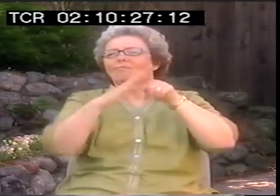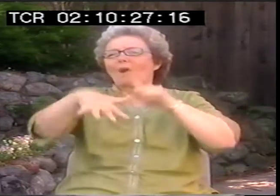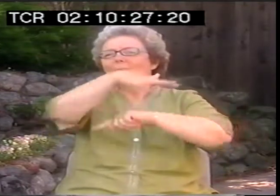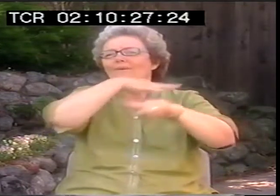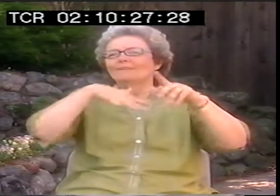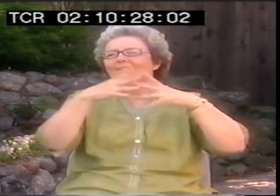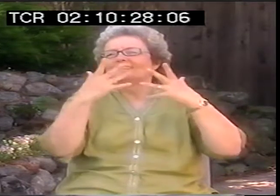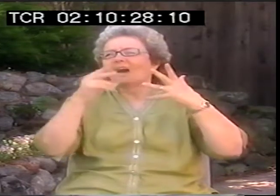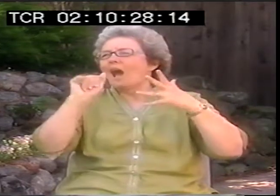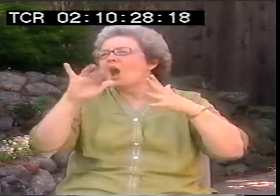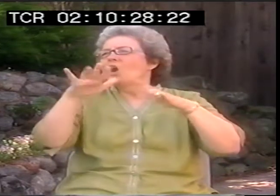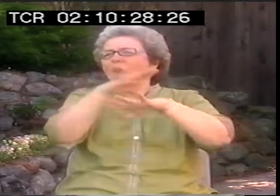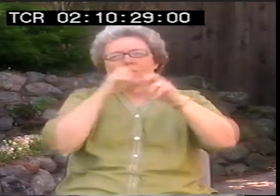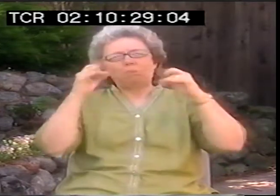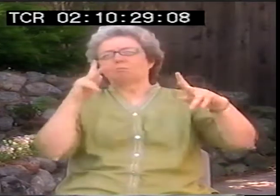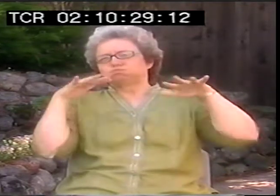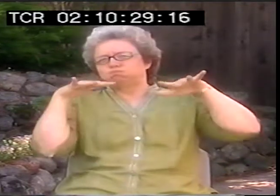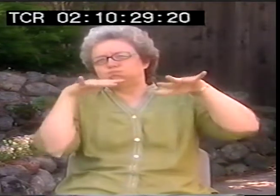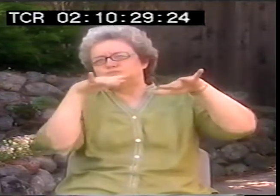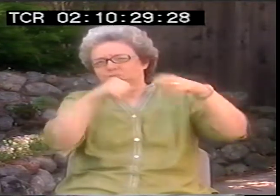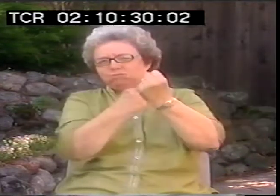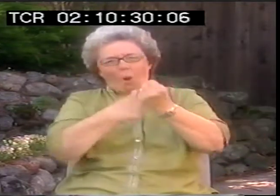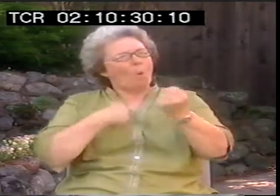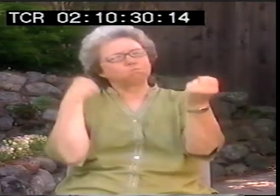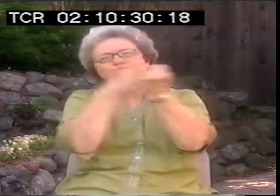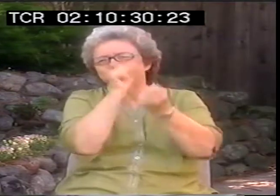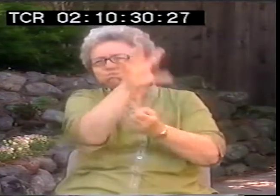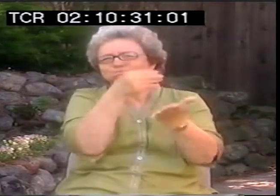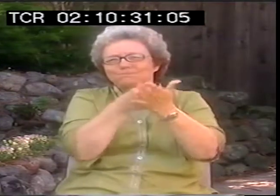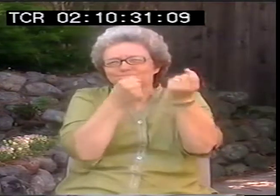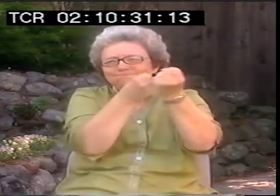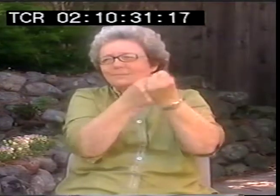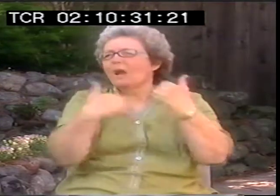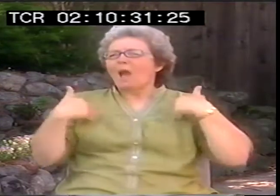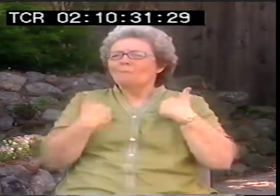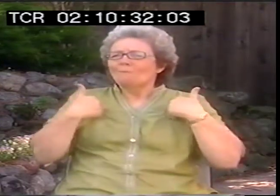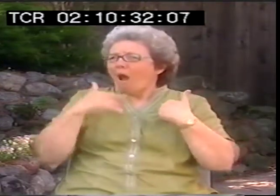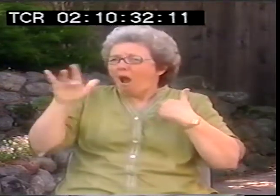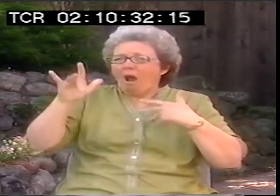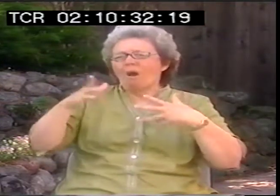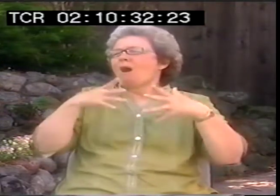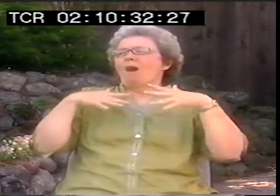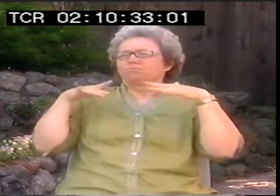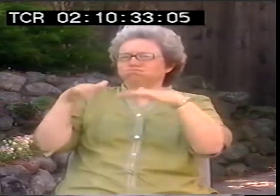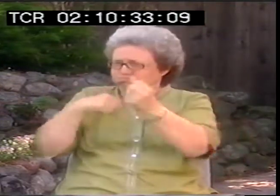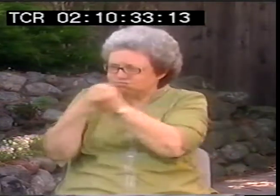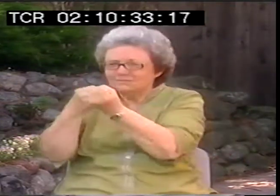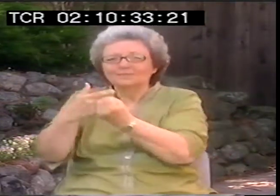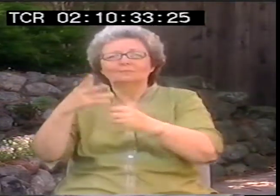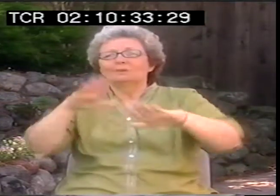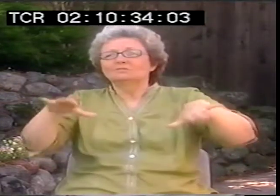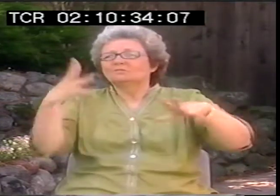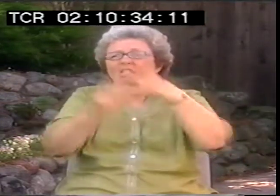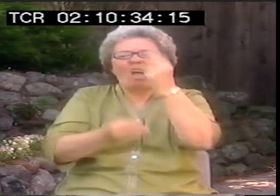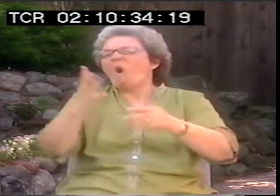And so many causes and things you can support, animal rights, oh, the poor animals. Or missing children or people getting abused